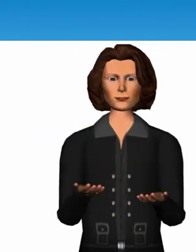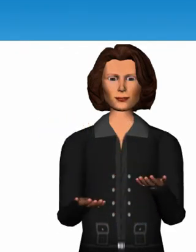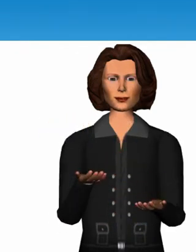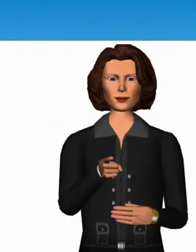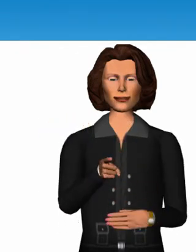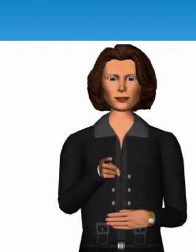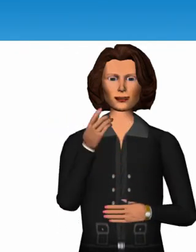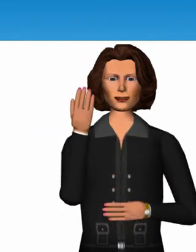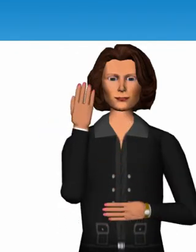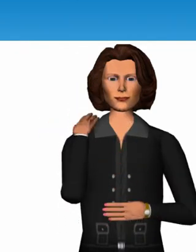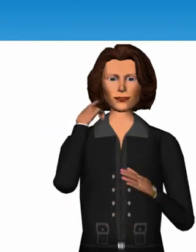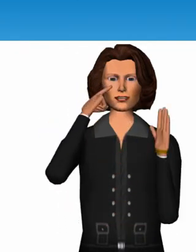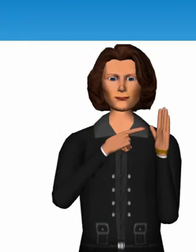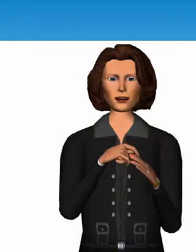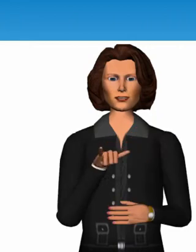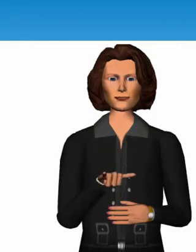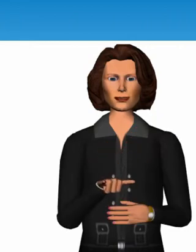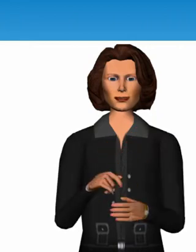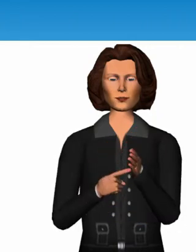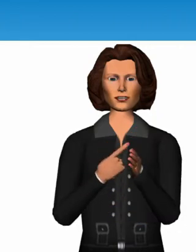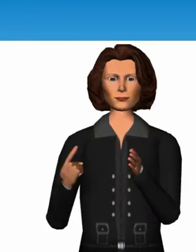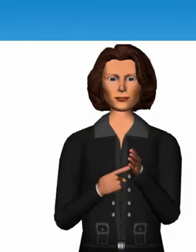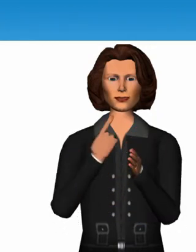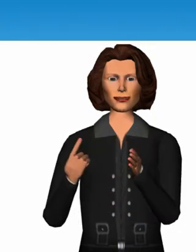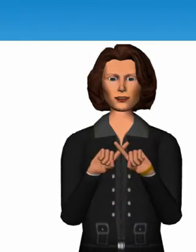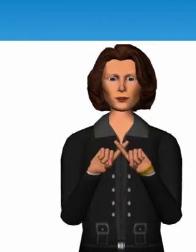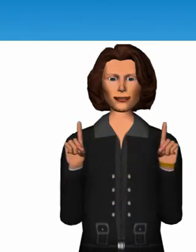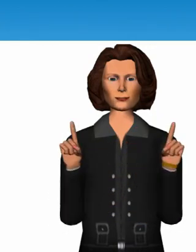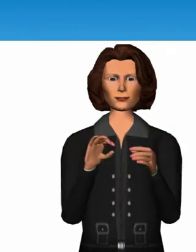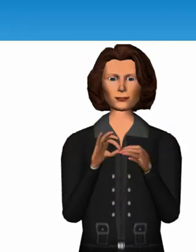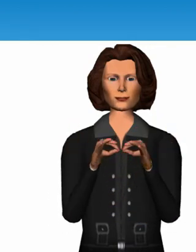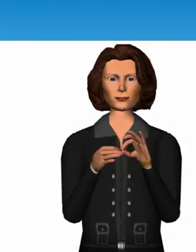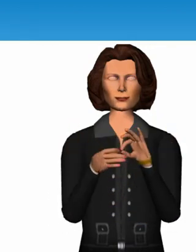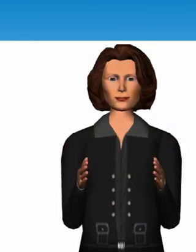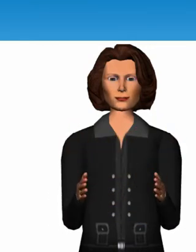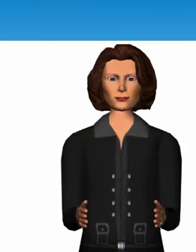Maybe you have noticed that sometimes different interpreters can be chosen.